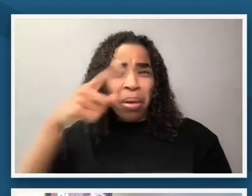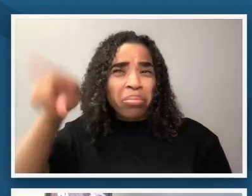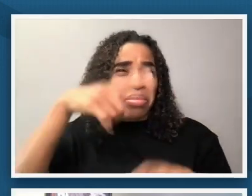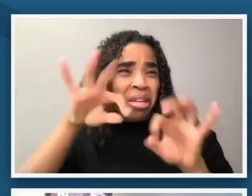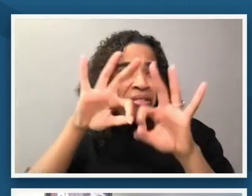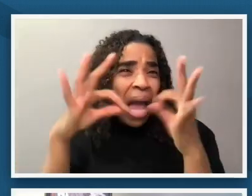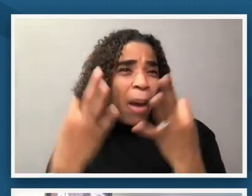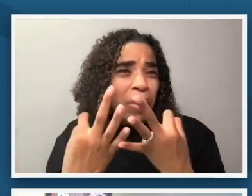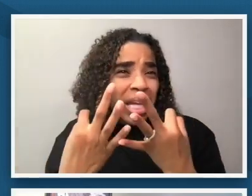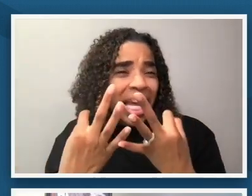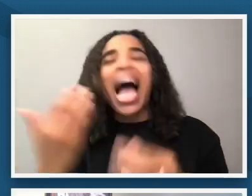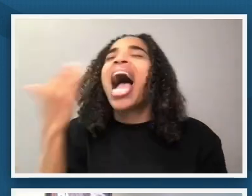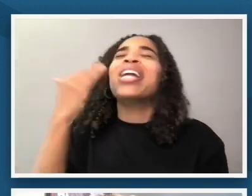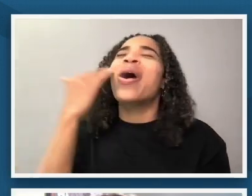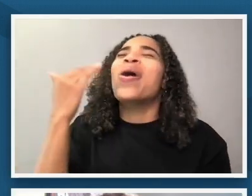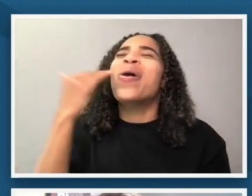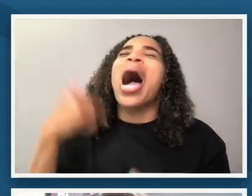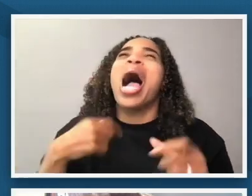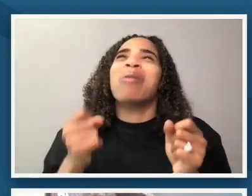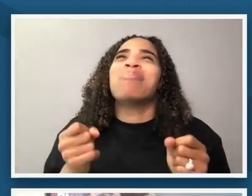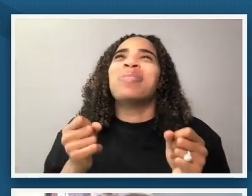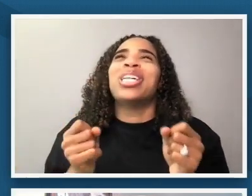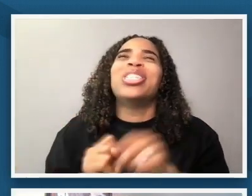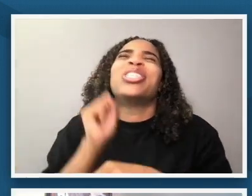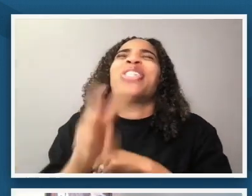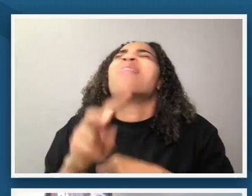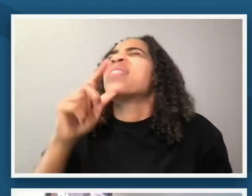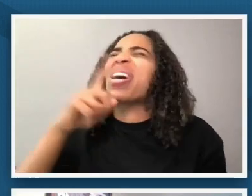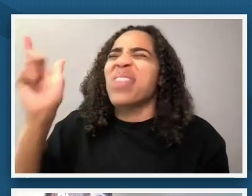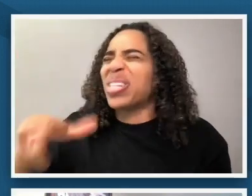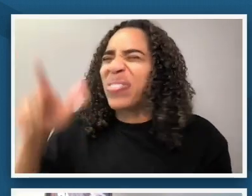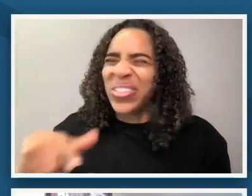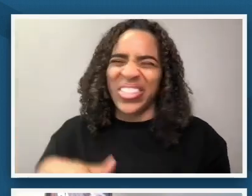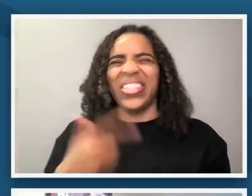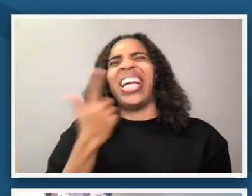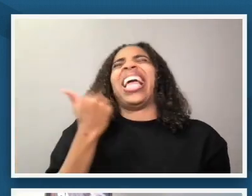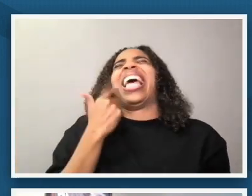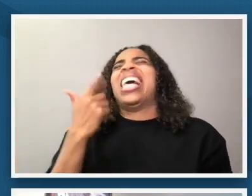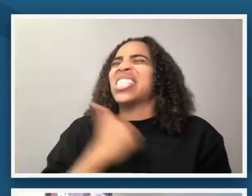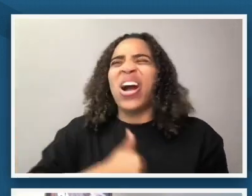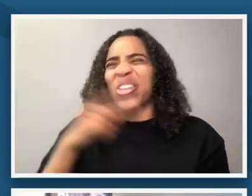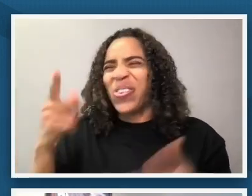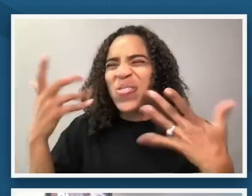you don't want me to do which is into the thing but i can't